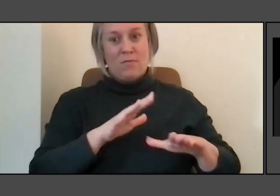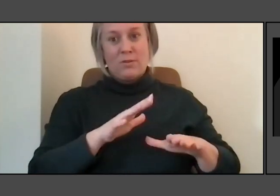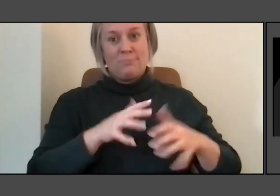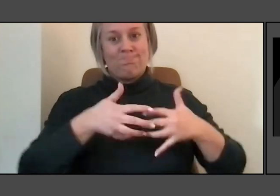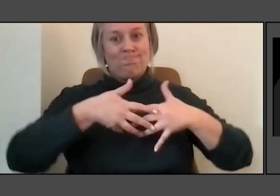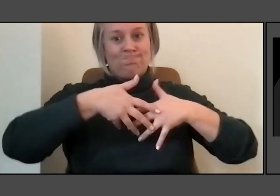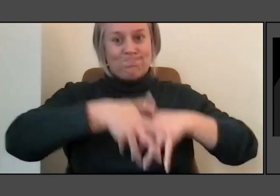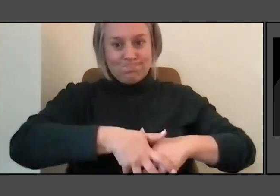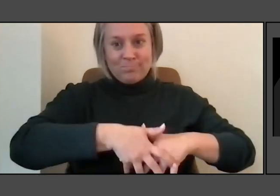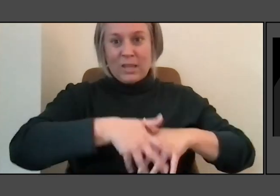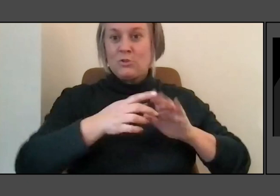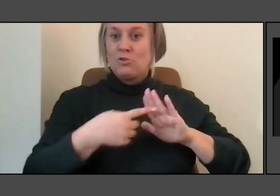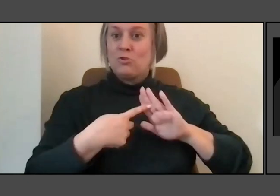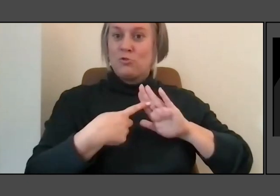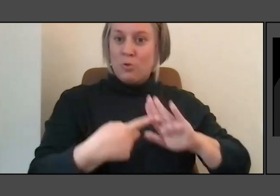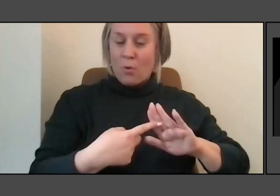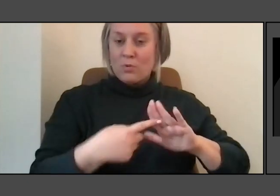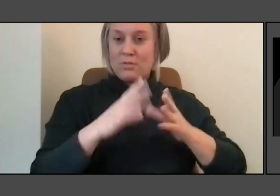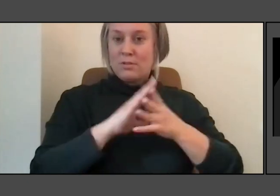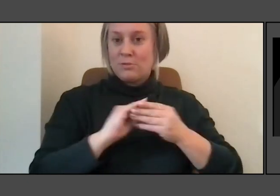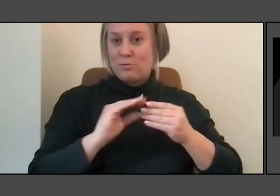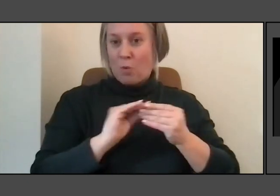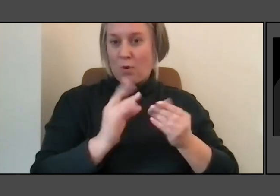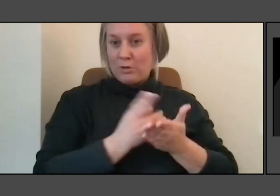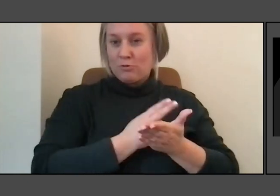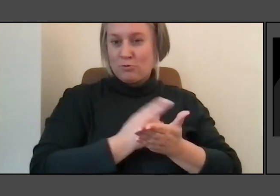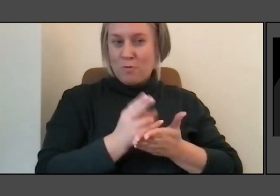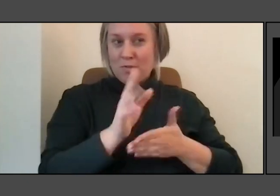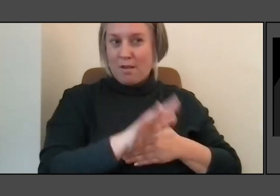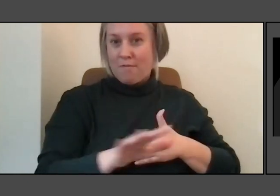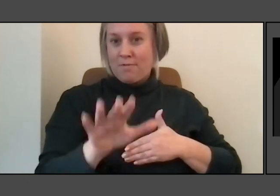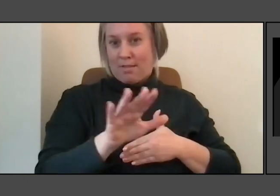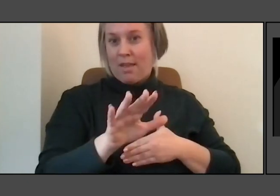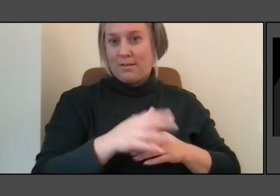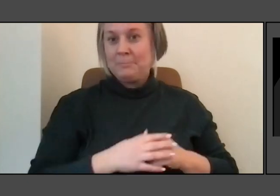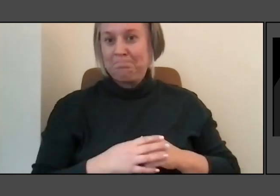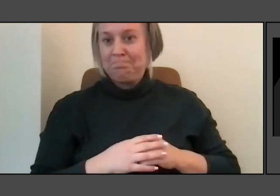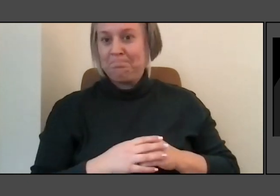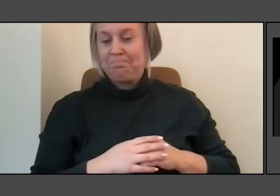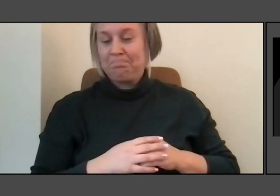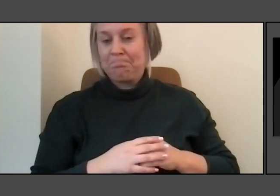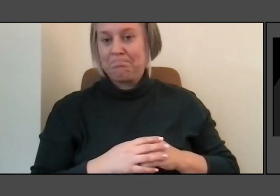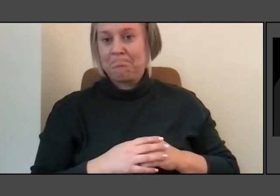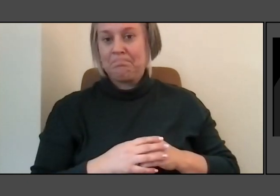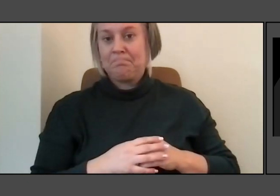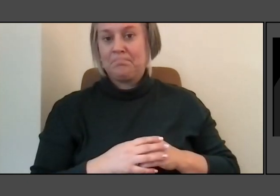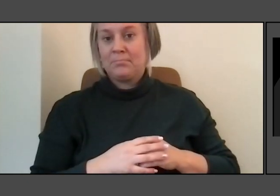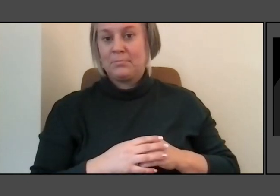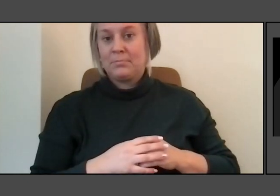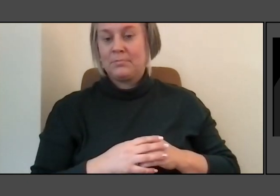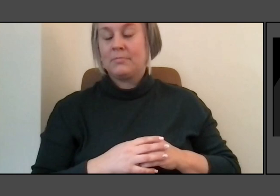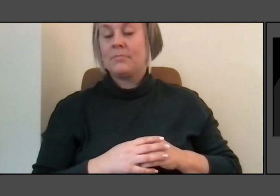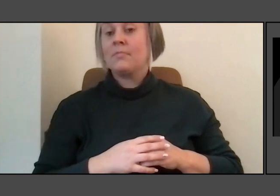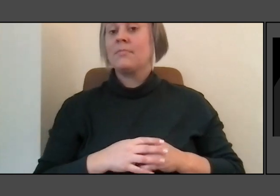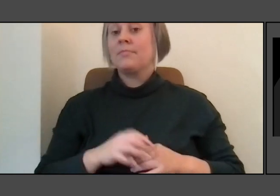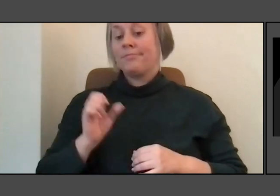a story of the land and its inhabitants. And I think the power of that river and the power of water,